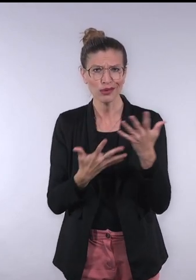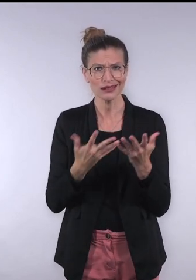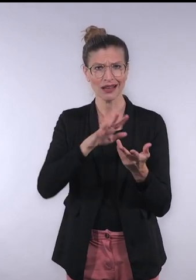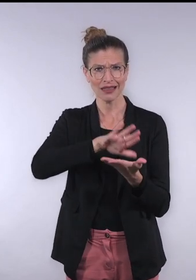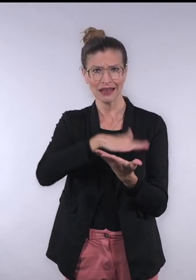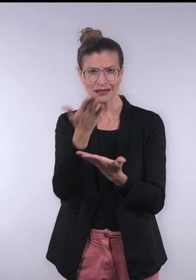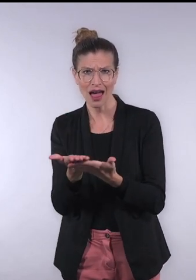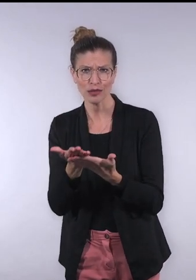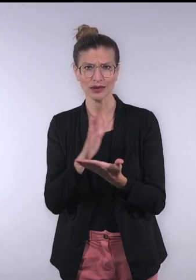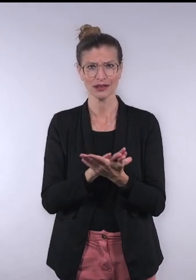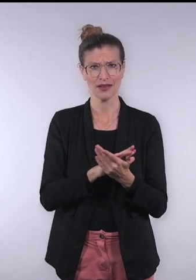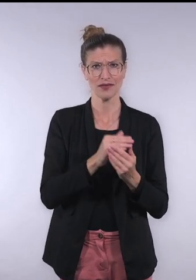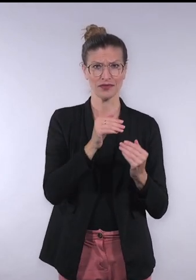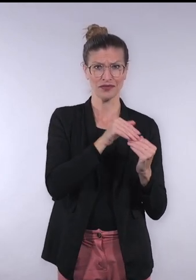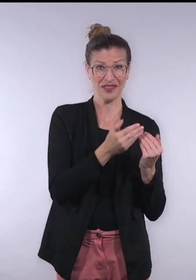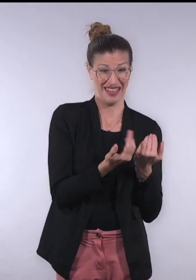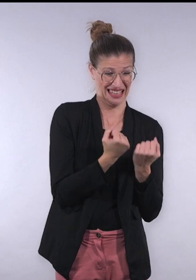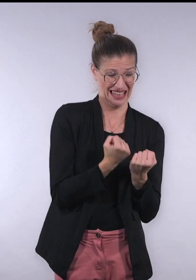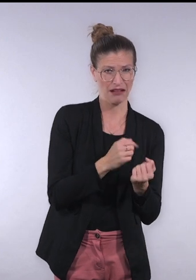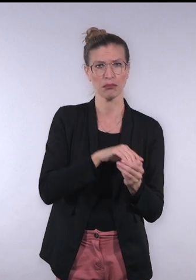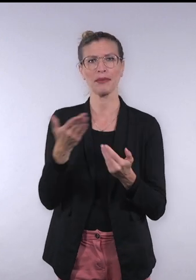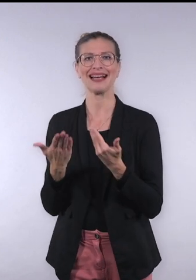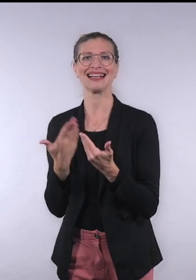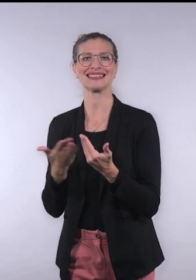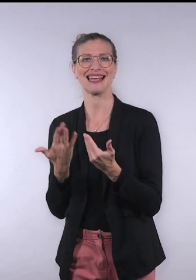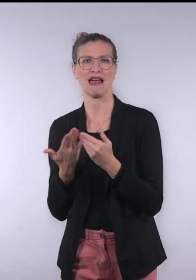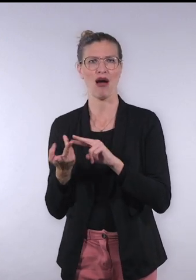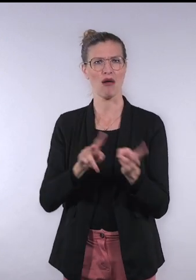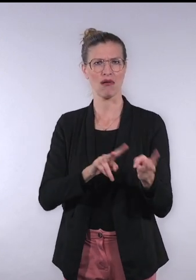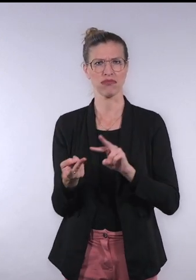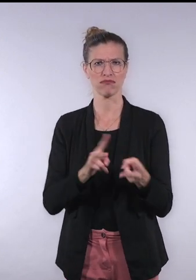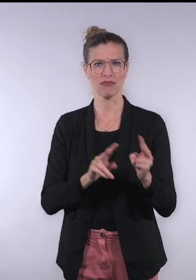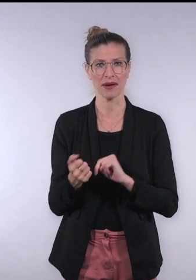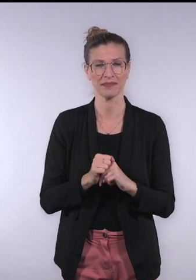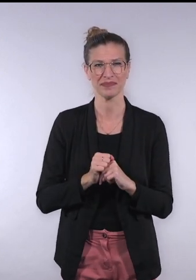simple language translations of things which are far from simple.